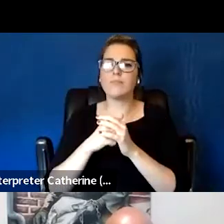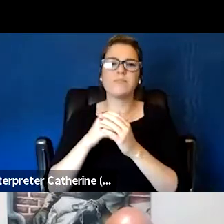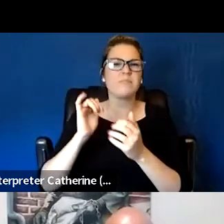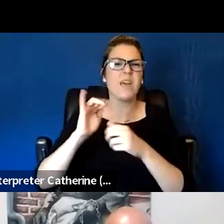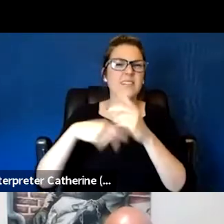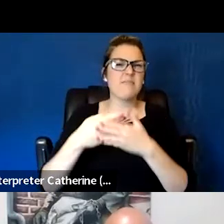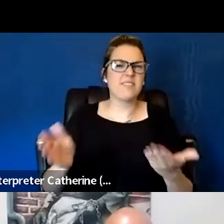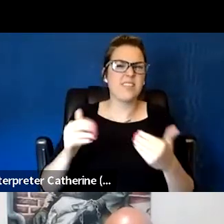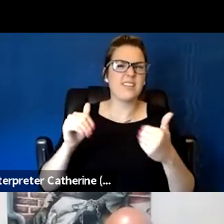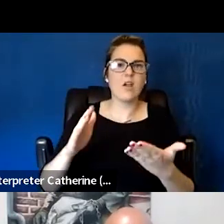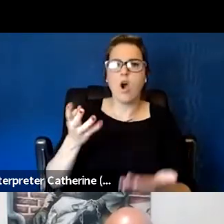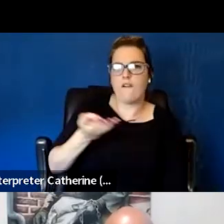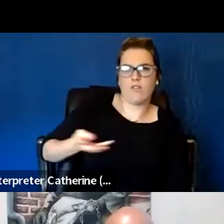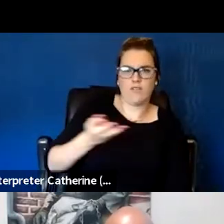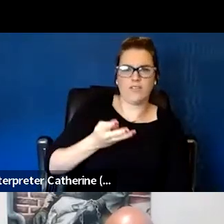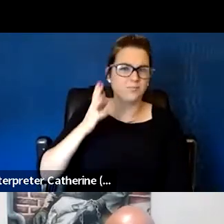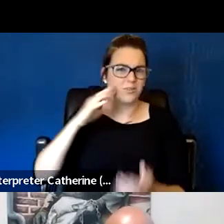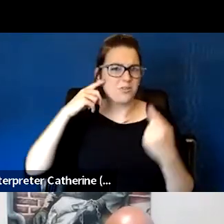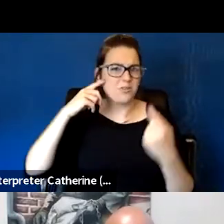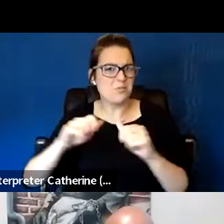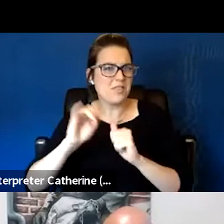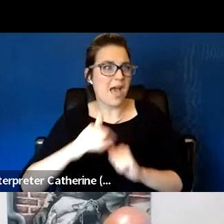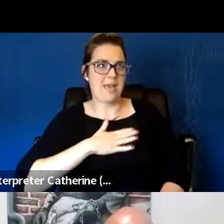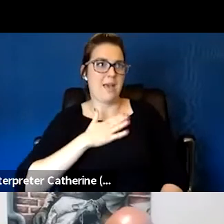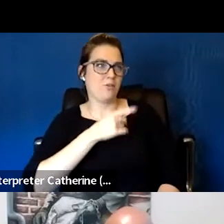with that call, so I'm glad you had mentioned that, Donald.